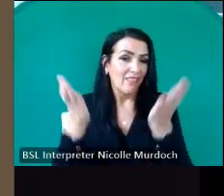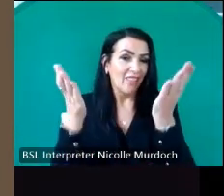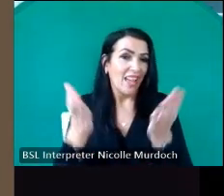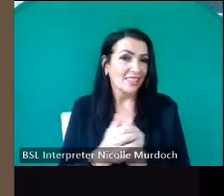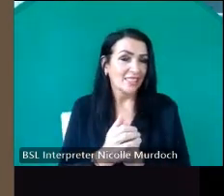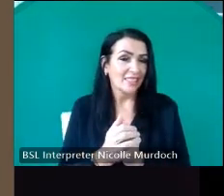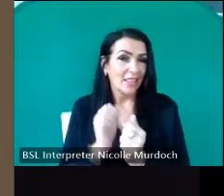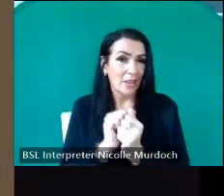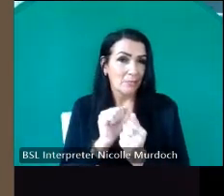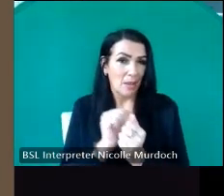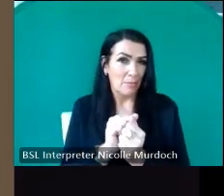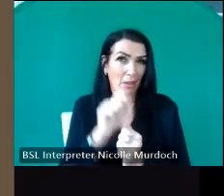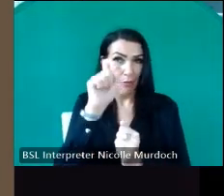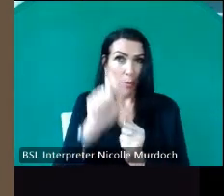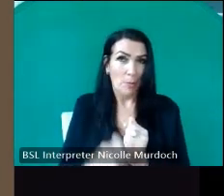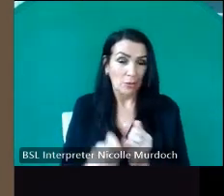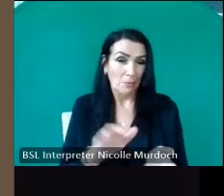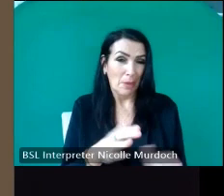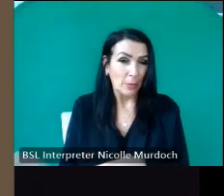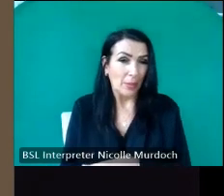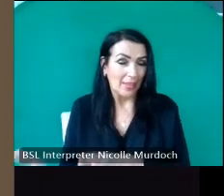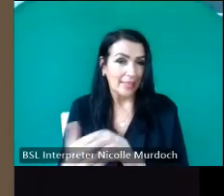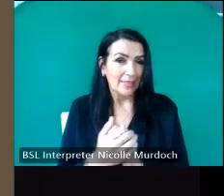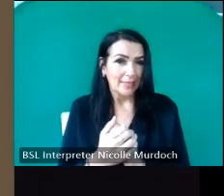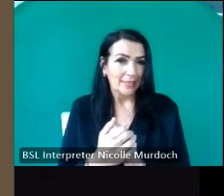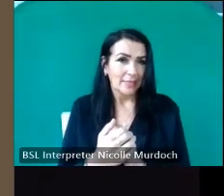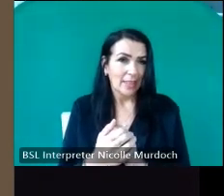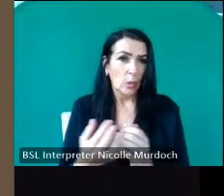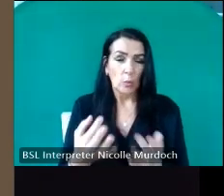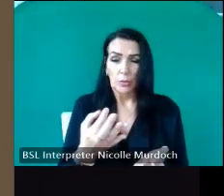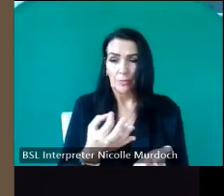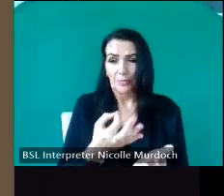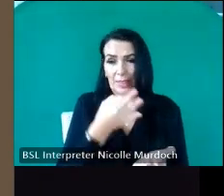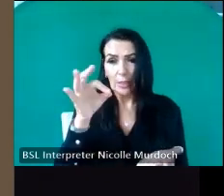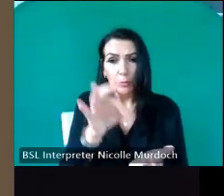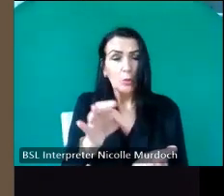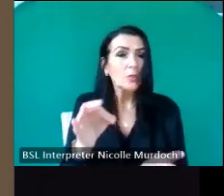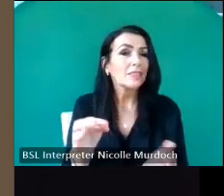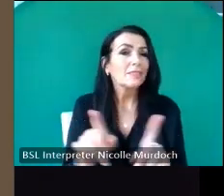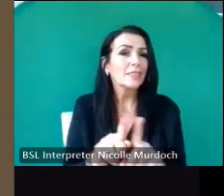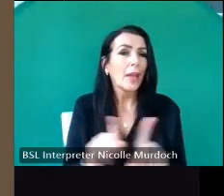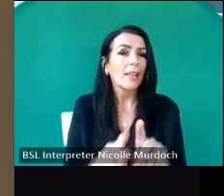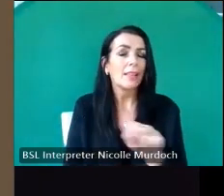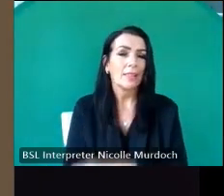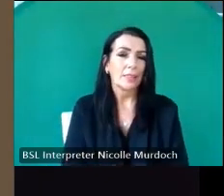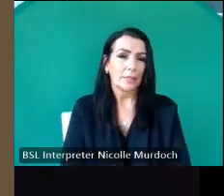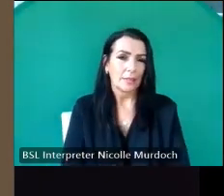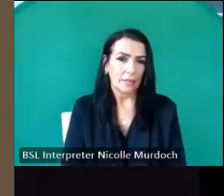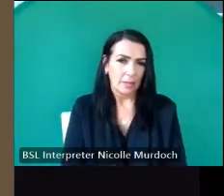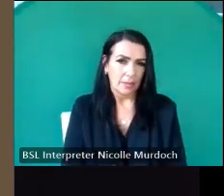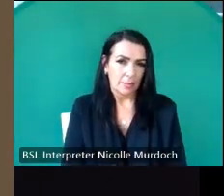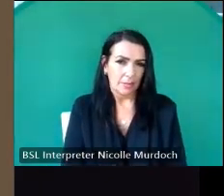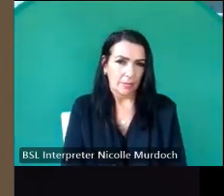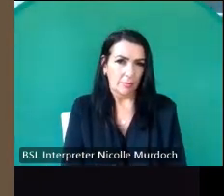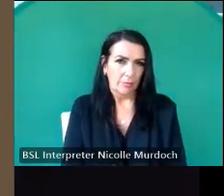loved one and the old communion tokens as well miscellaneous you have to have a miscellaneous